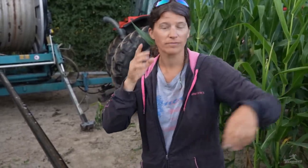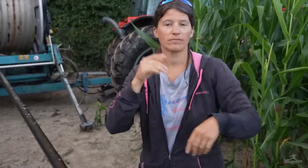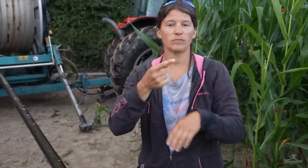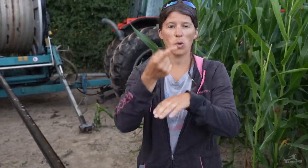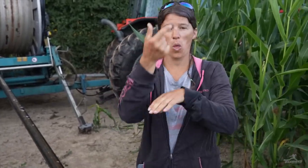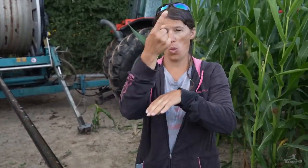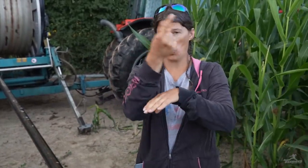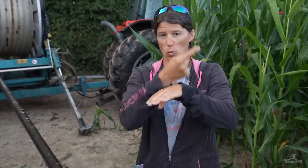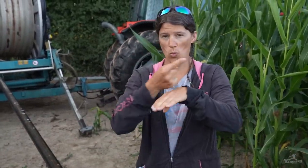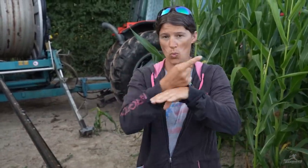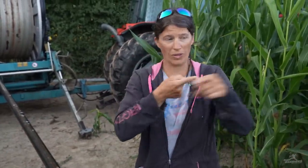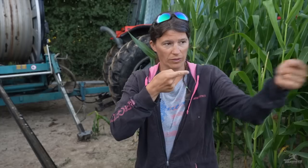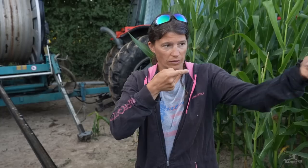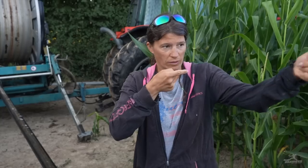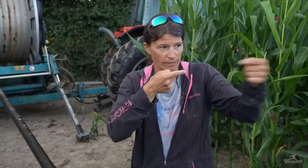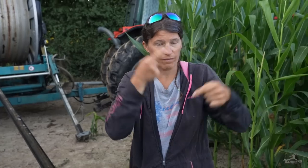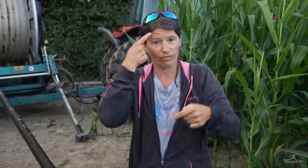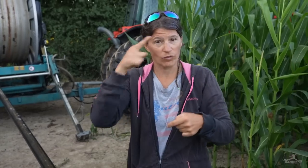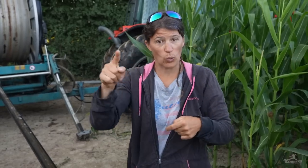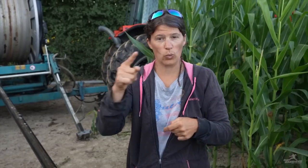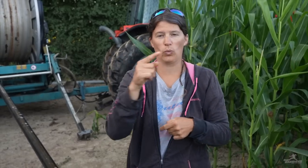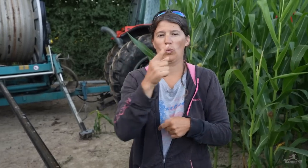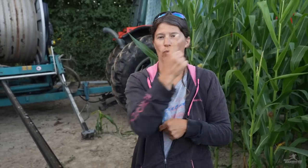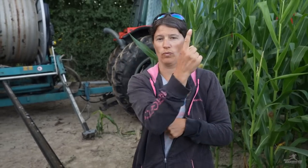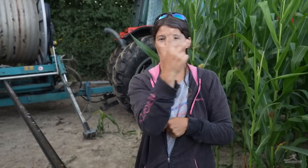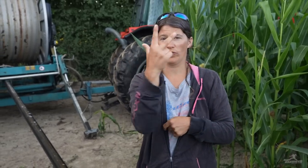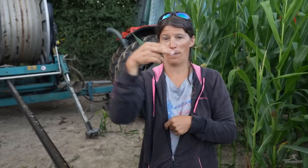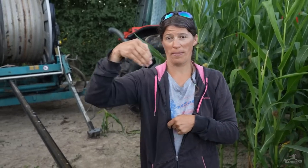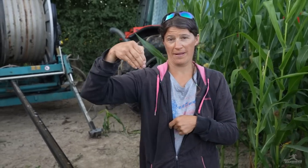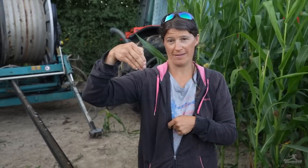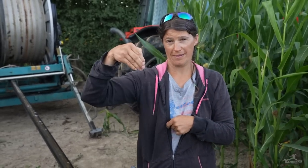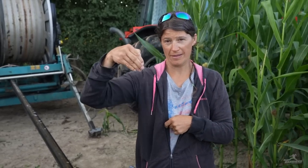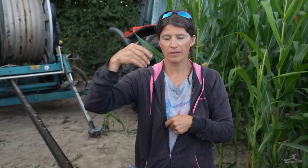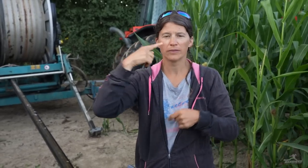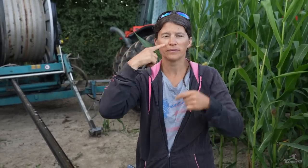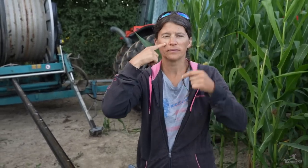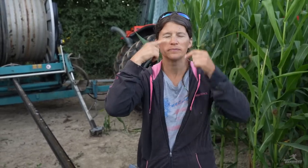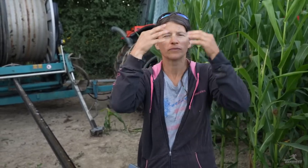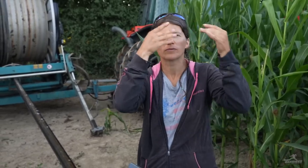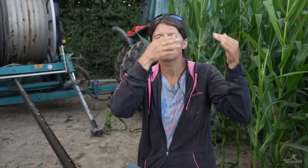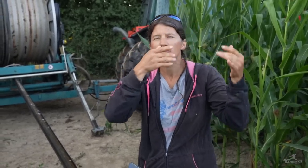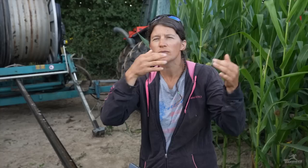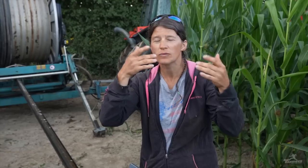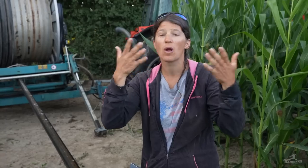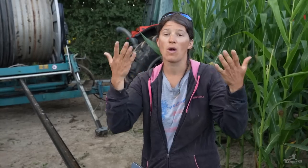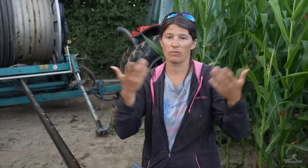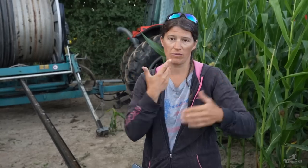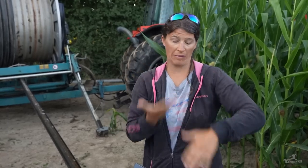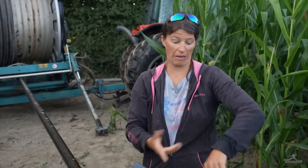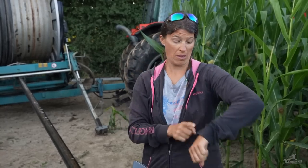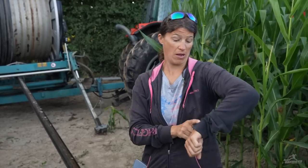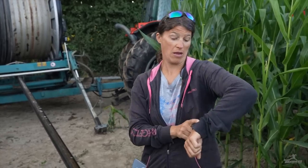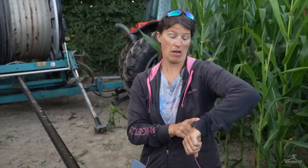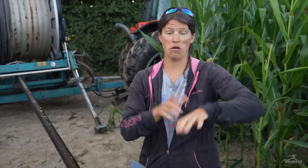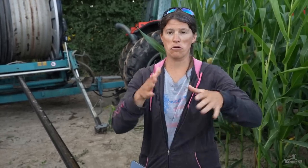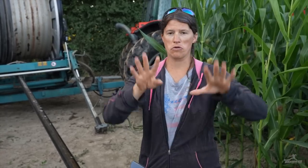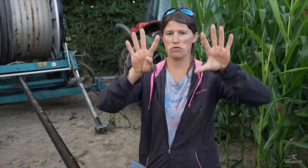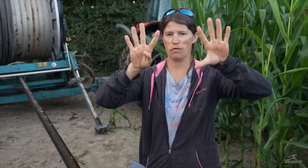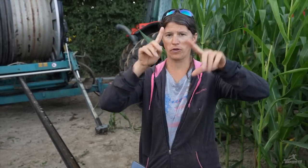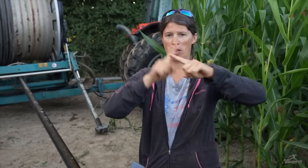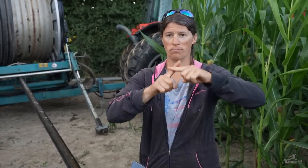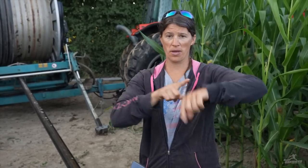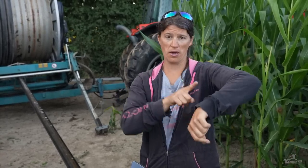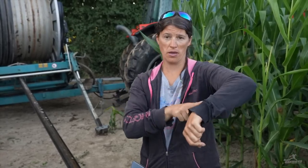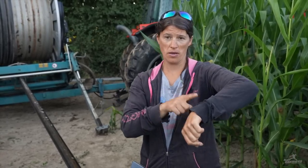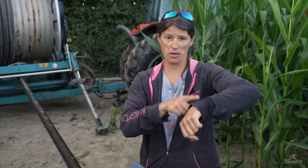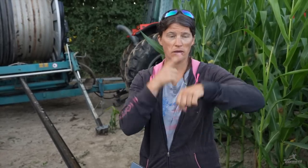Since it pulls at 13m an hour, and it’s 8:30 am right now,